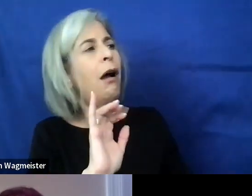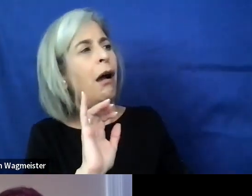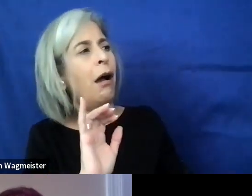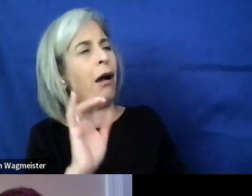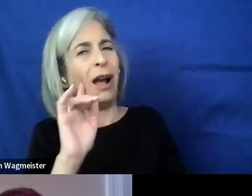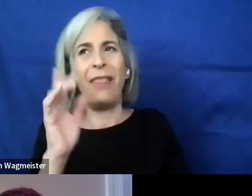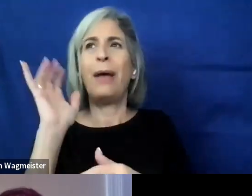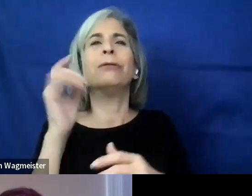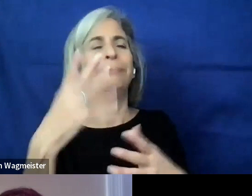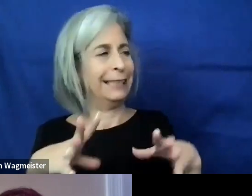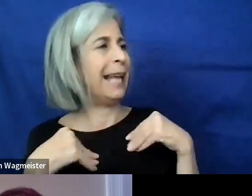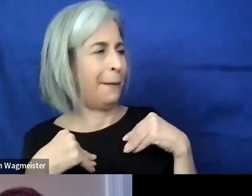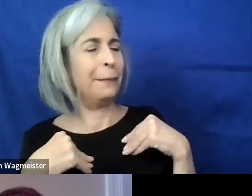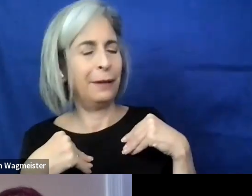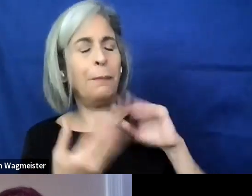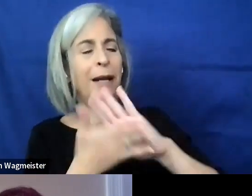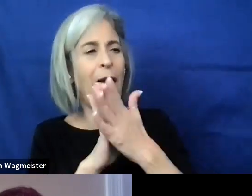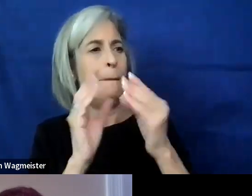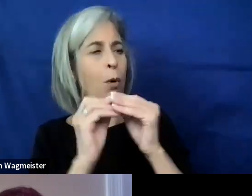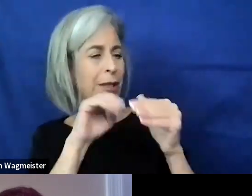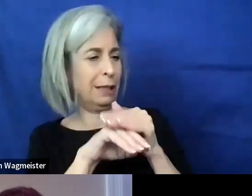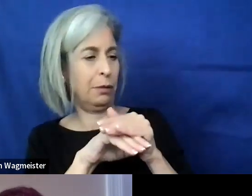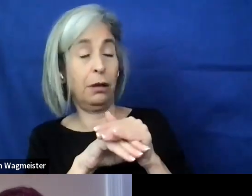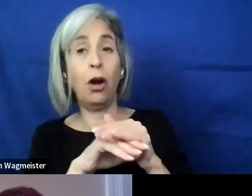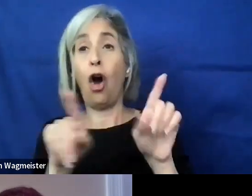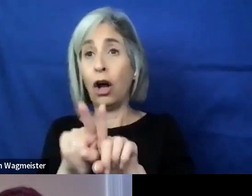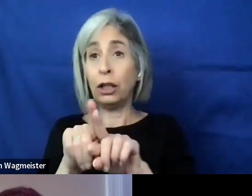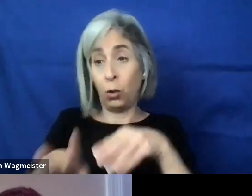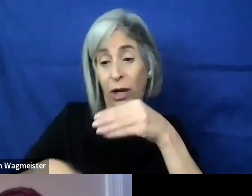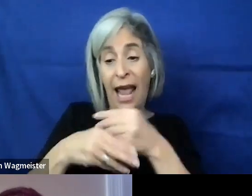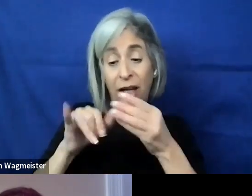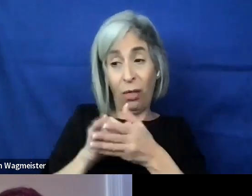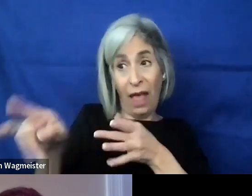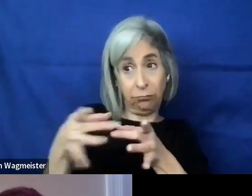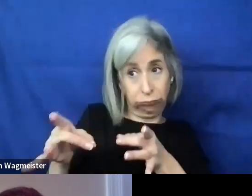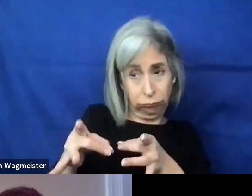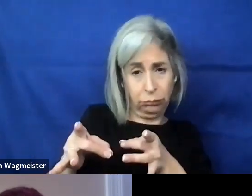The other main thing I would say to that is unique perspective.